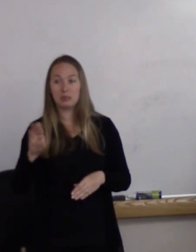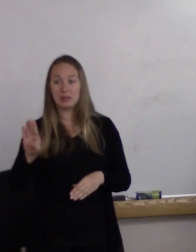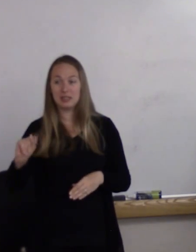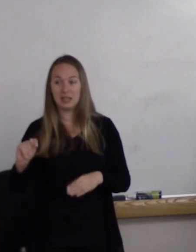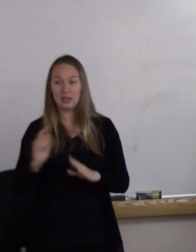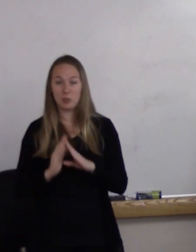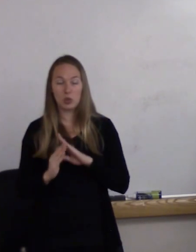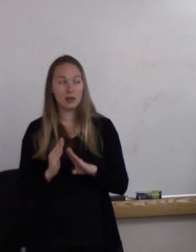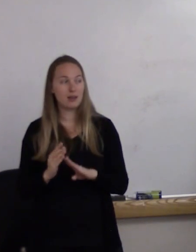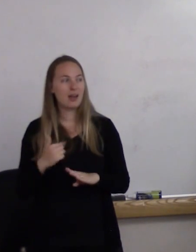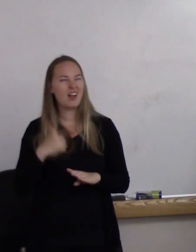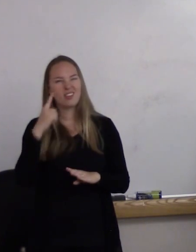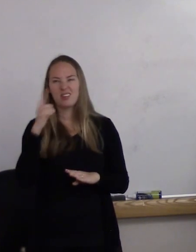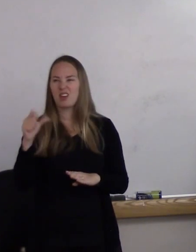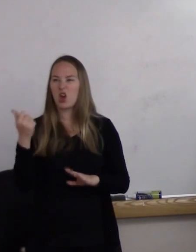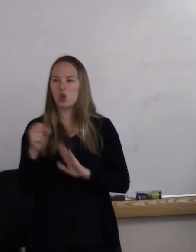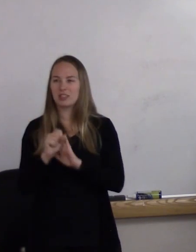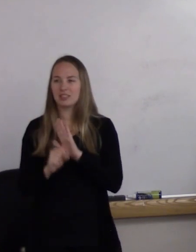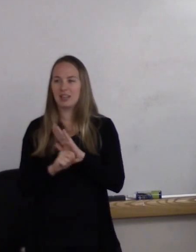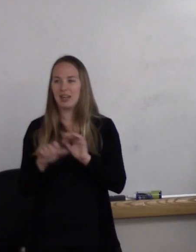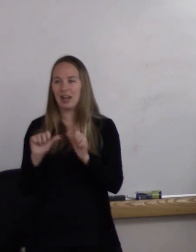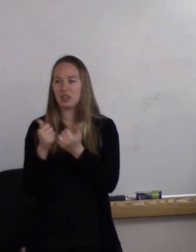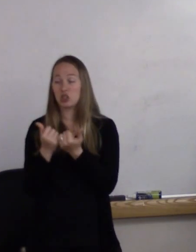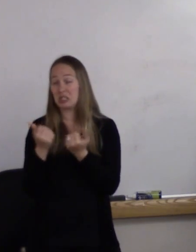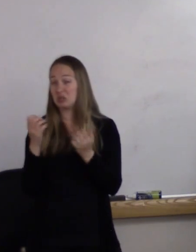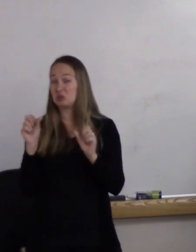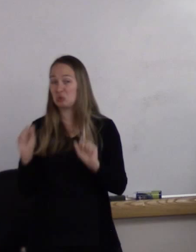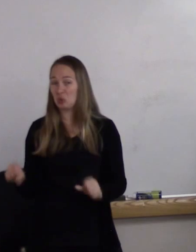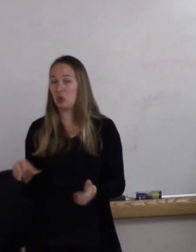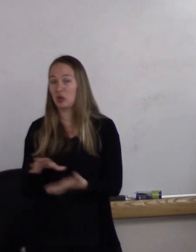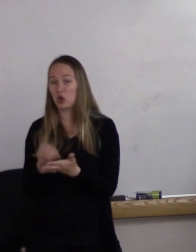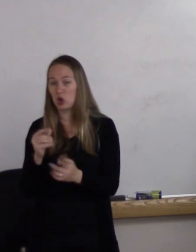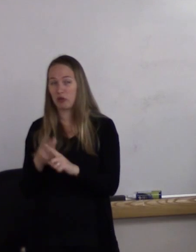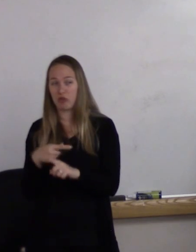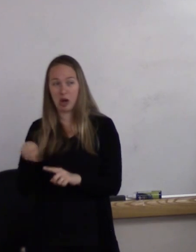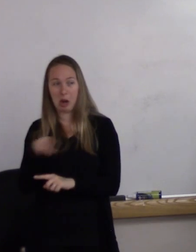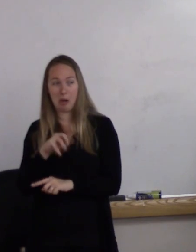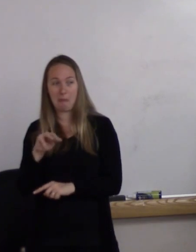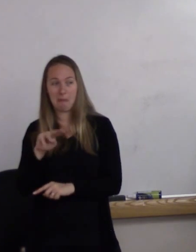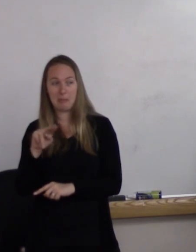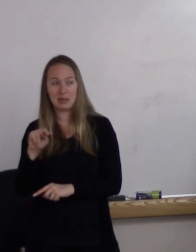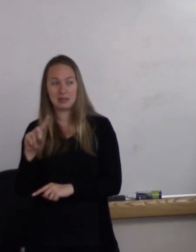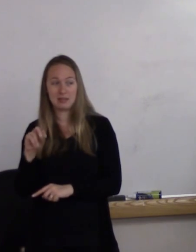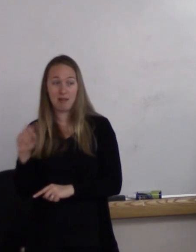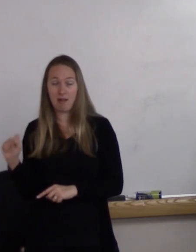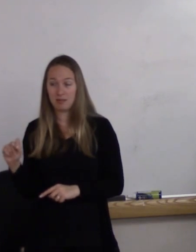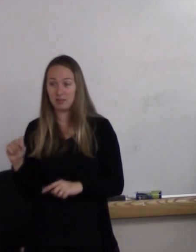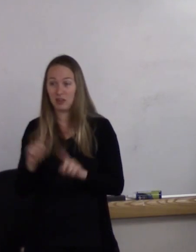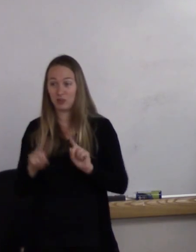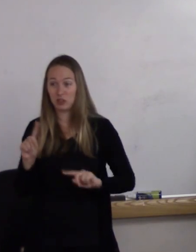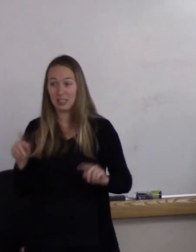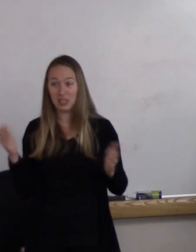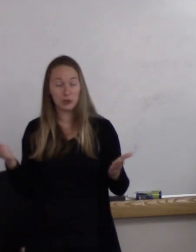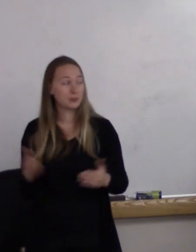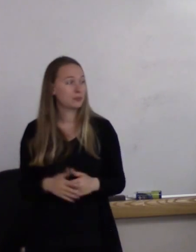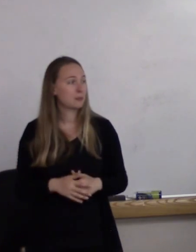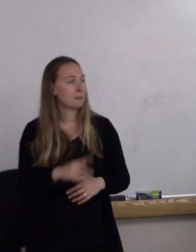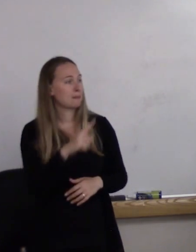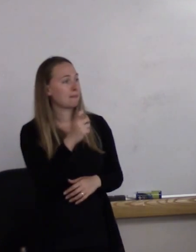I think other state agencies could certainly learn from your diversity. Yes. - I just want to say thanks.